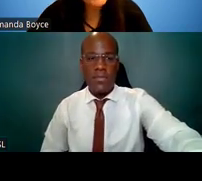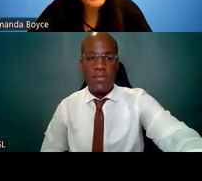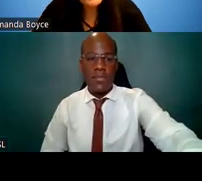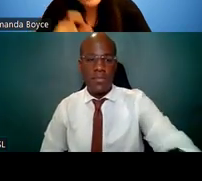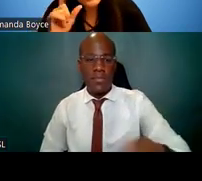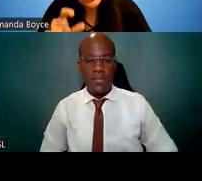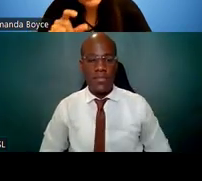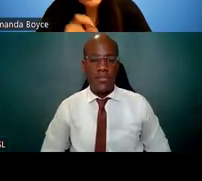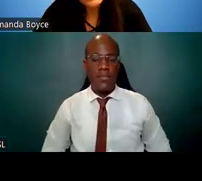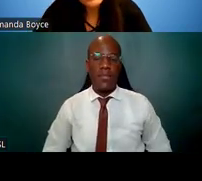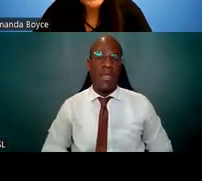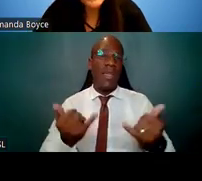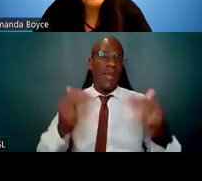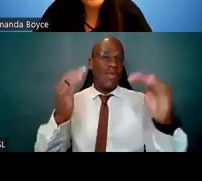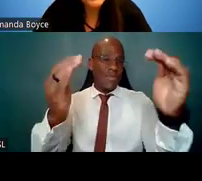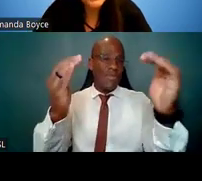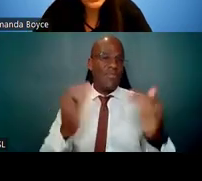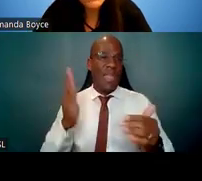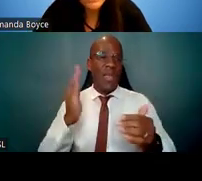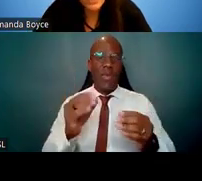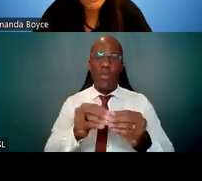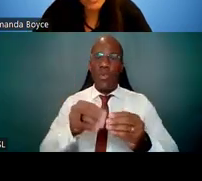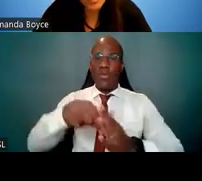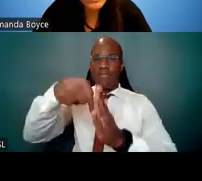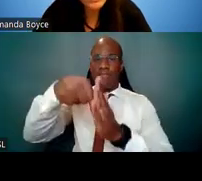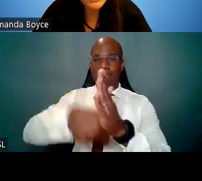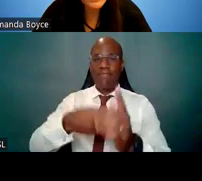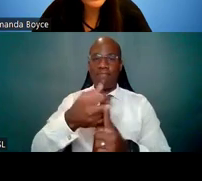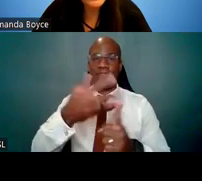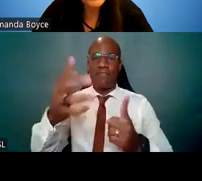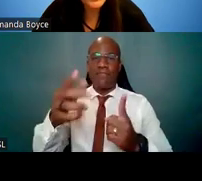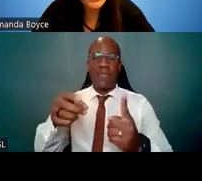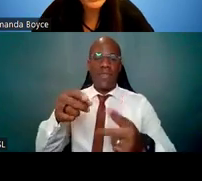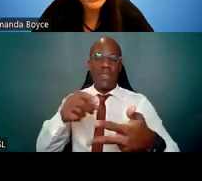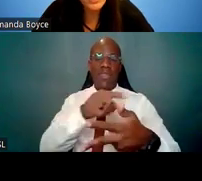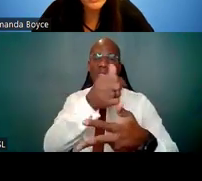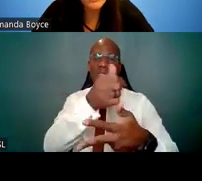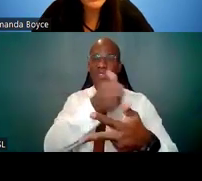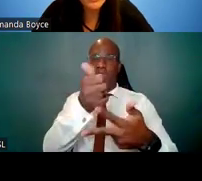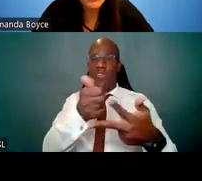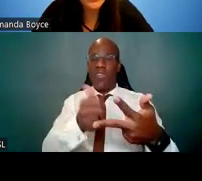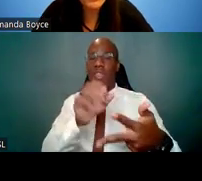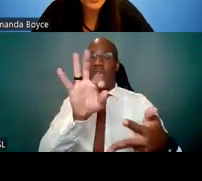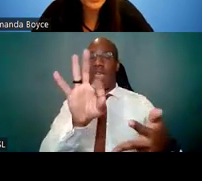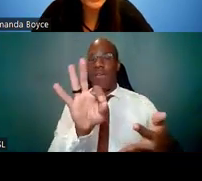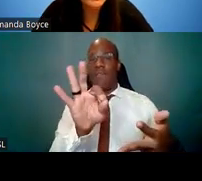So I'm going to dig just a little bit deeper into each of the F-awards. This particular slide covers the three programs